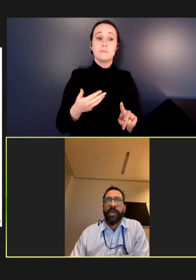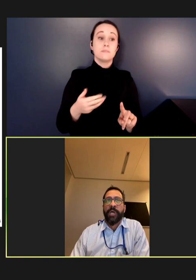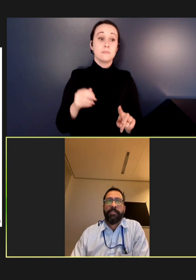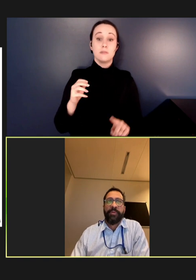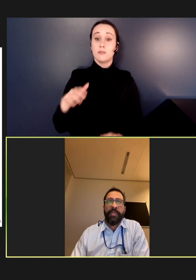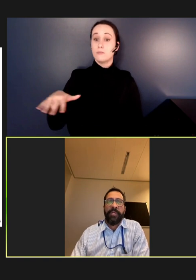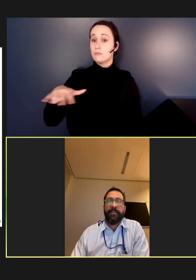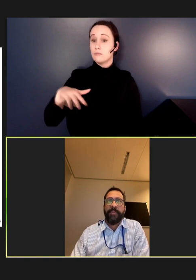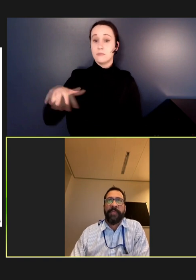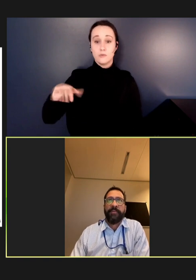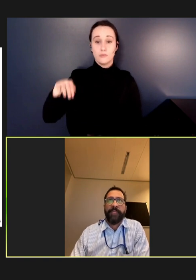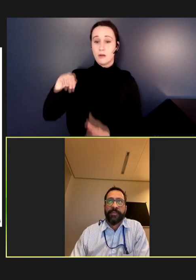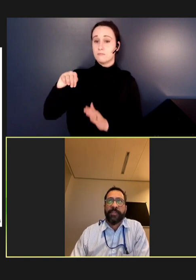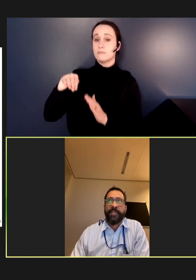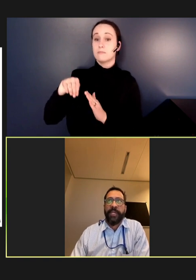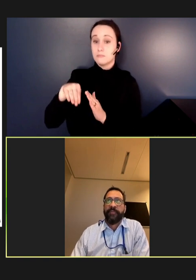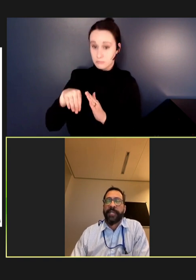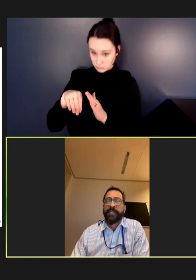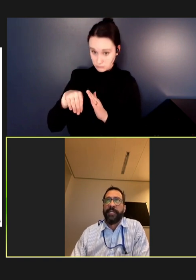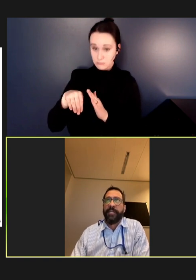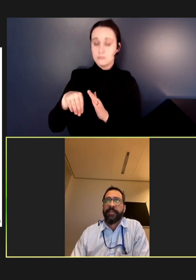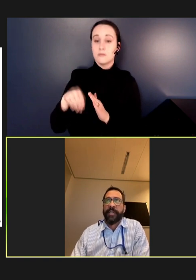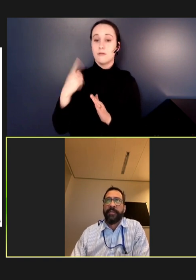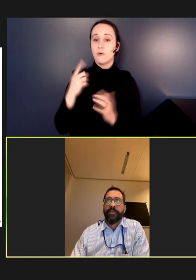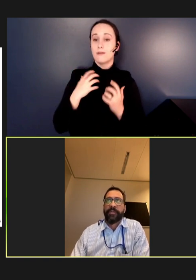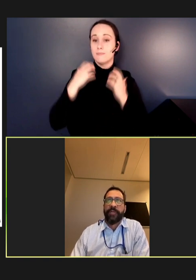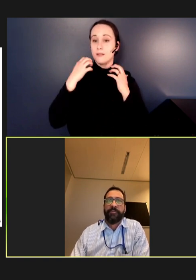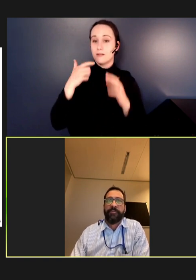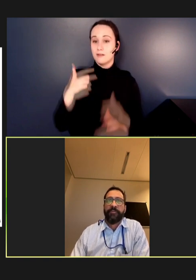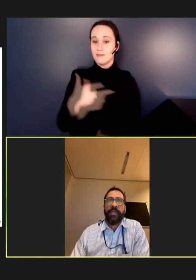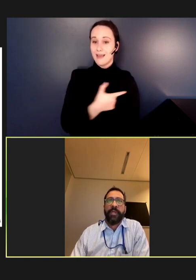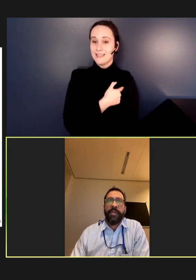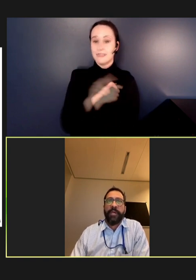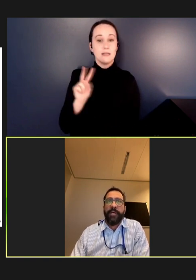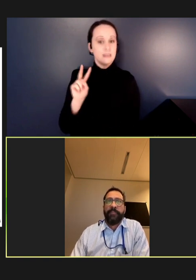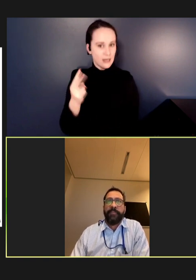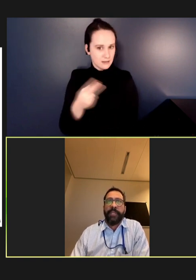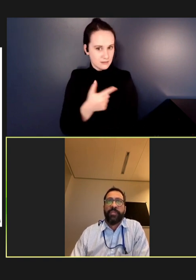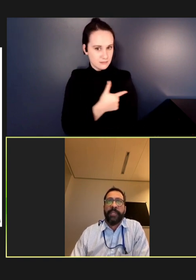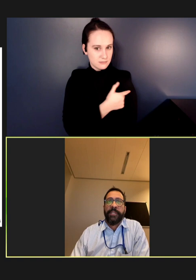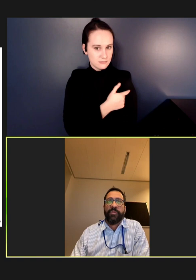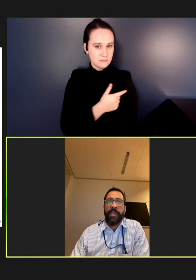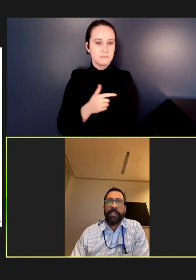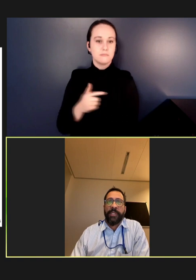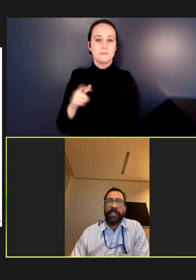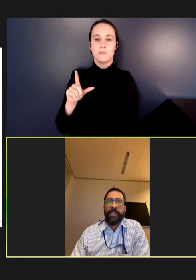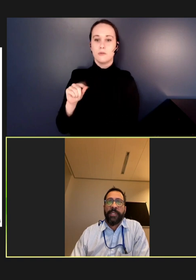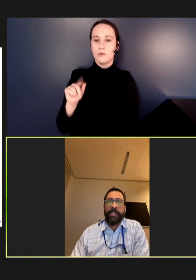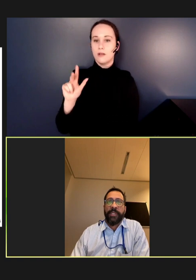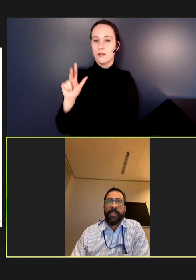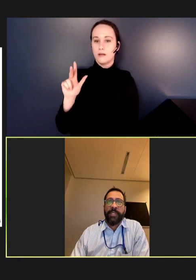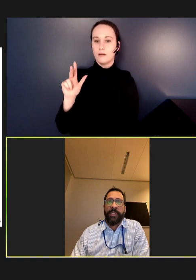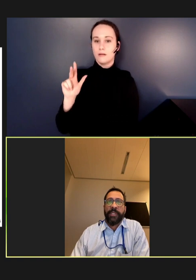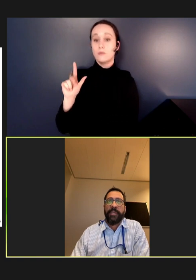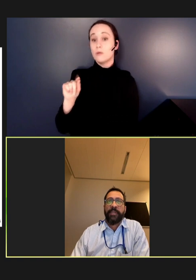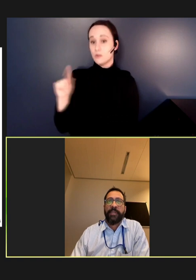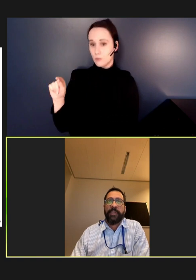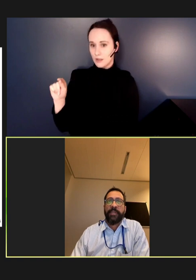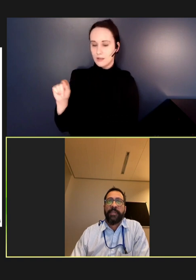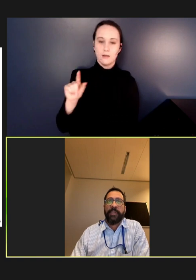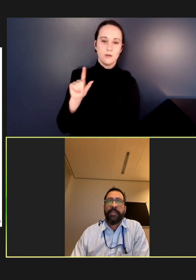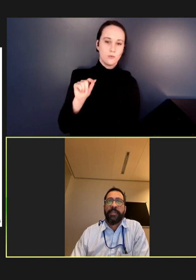drop and measles-containing vaccine second dose coverage in 2020 compared to 2019. So,